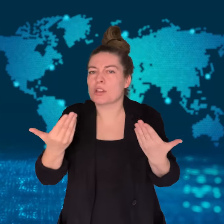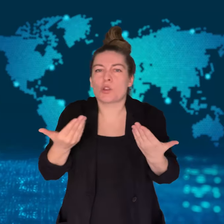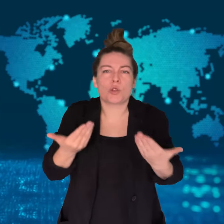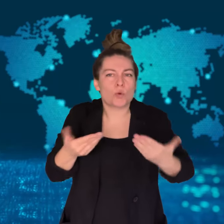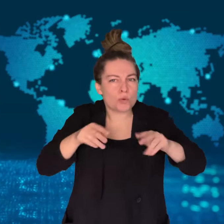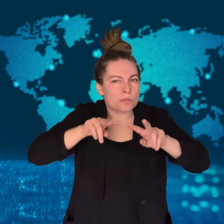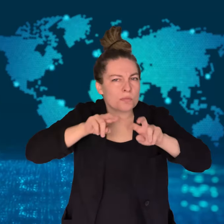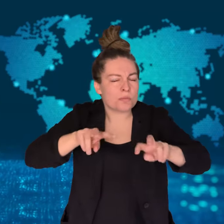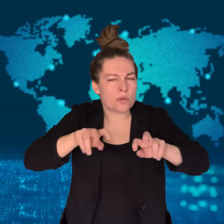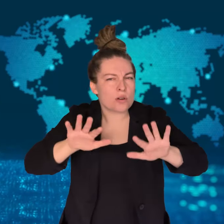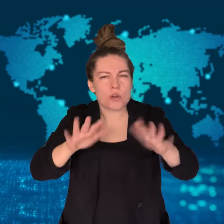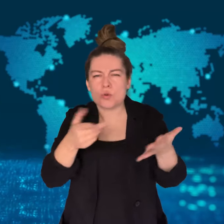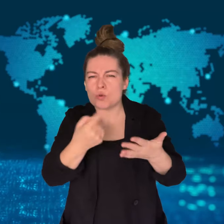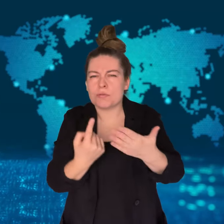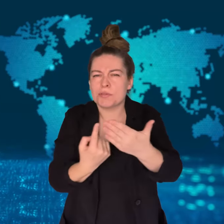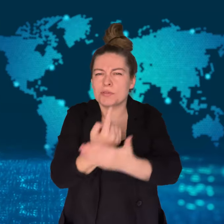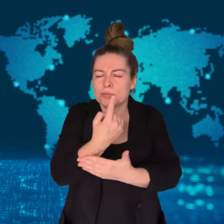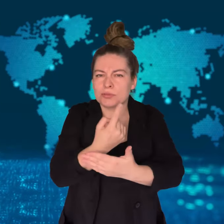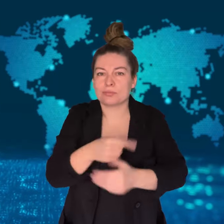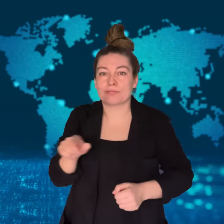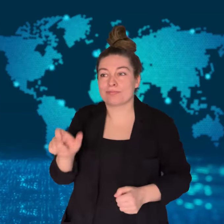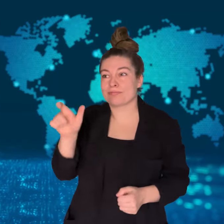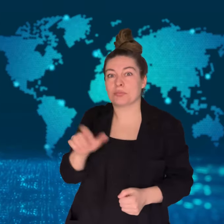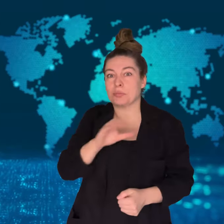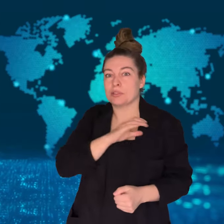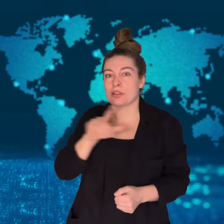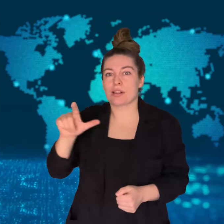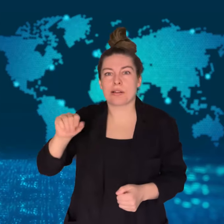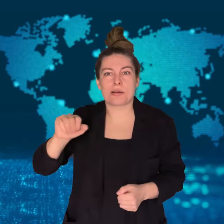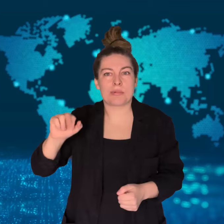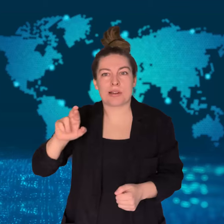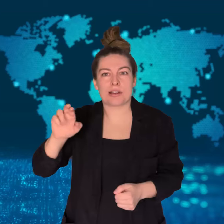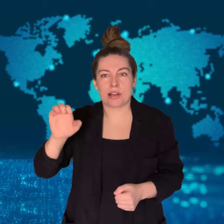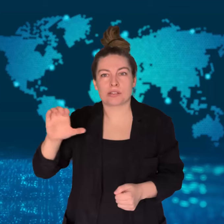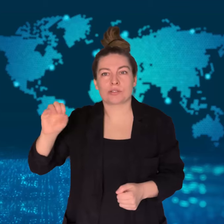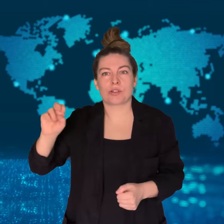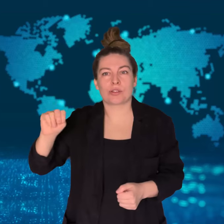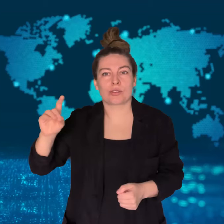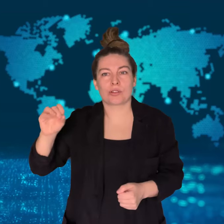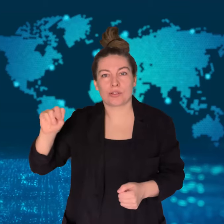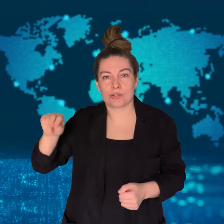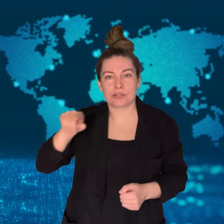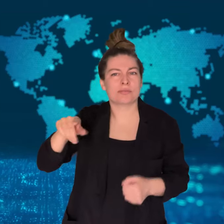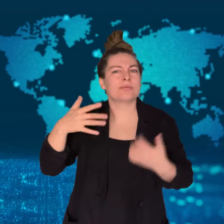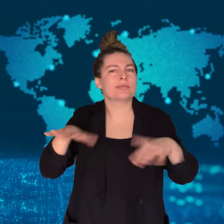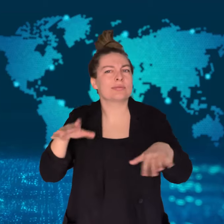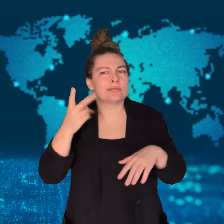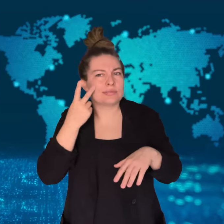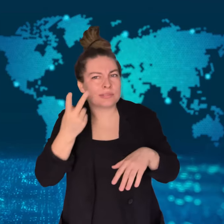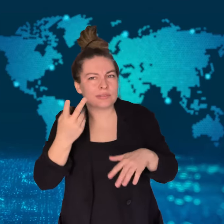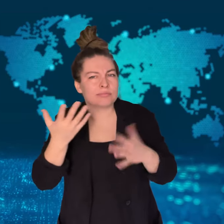There is an investigation into what has happened.